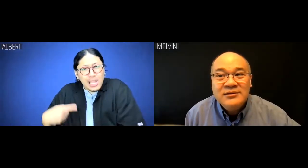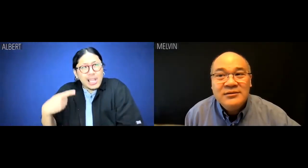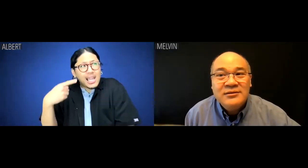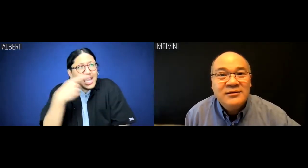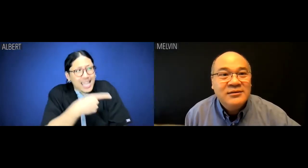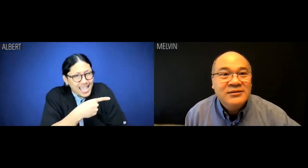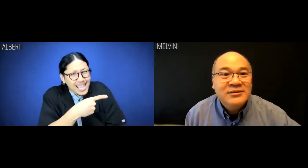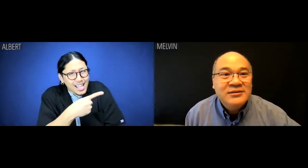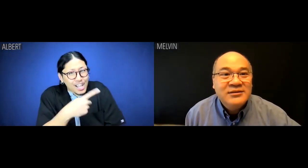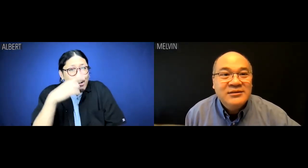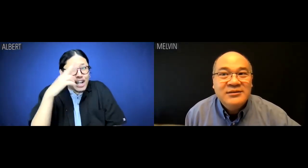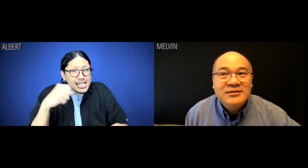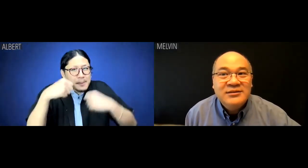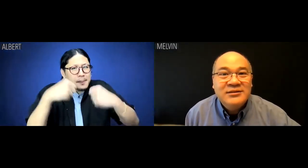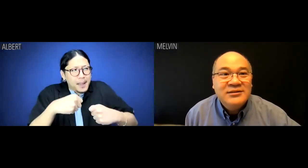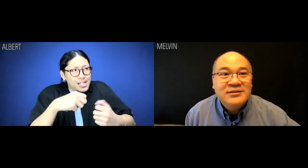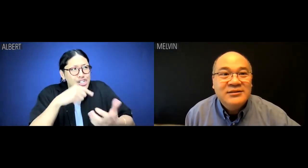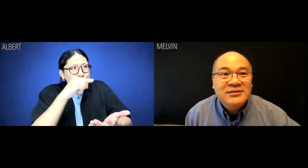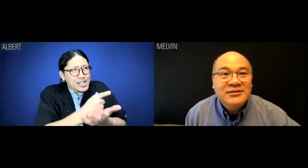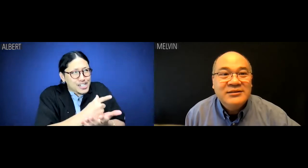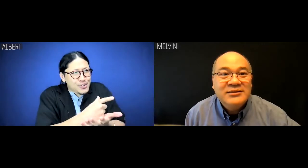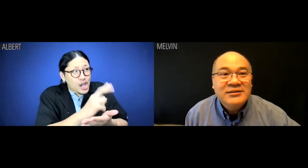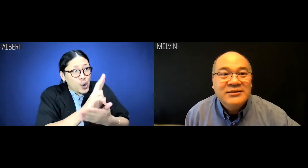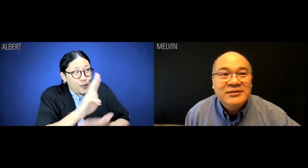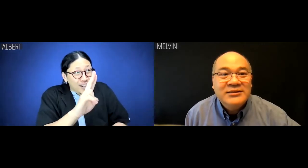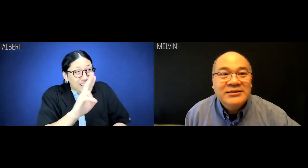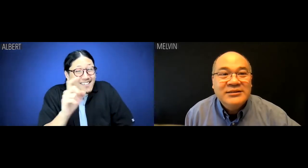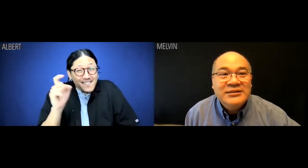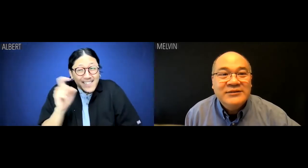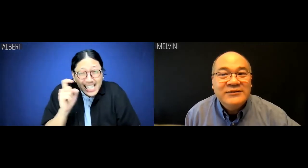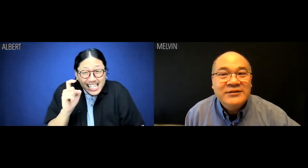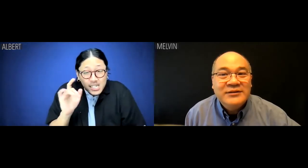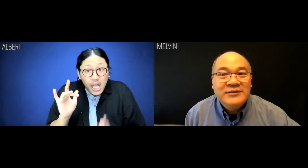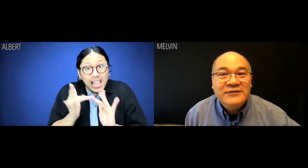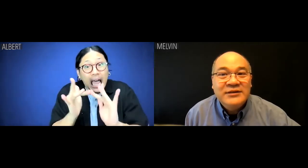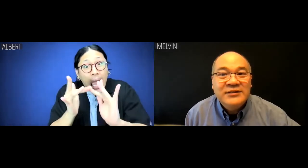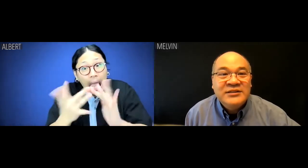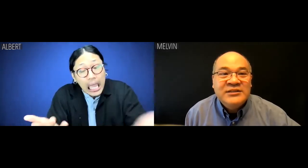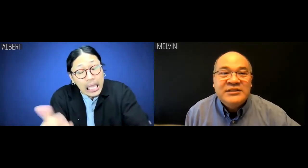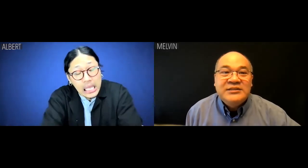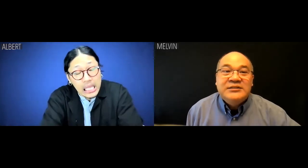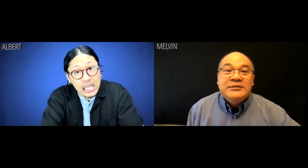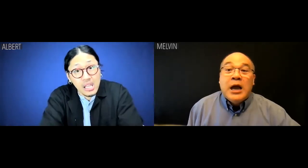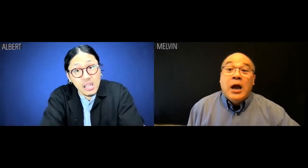Russ the Bus went to the University of Phoenix online.